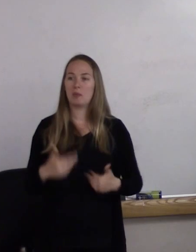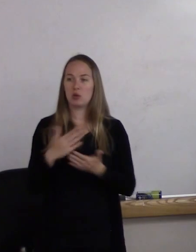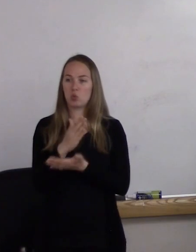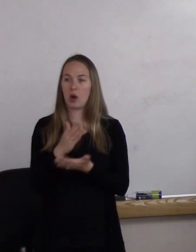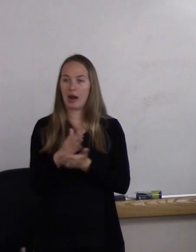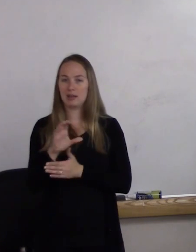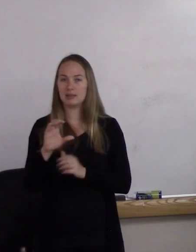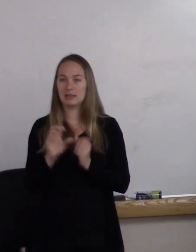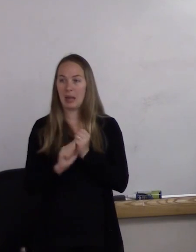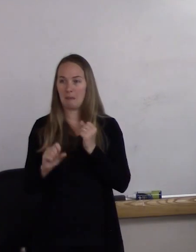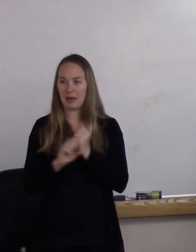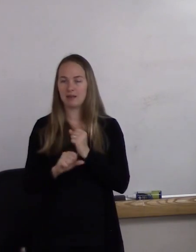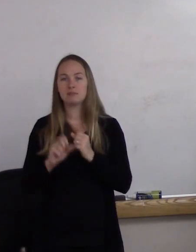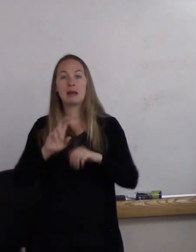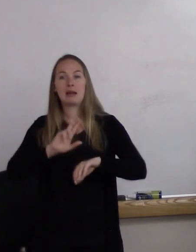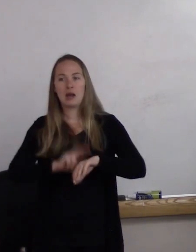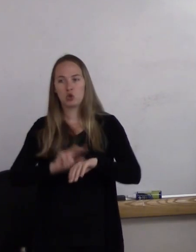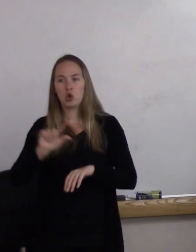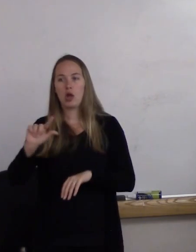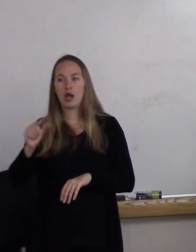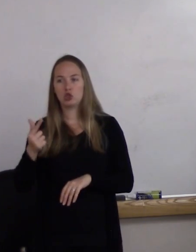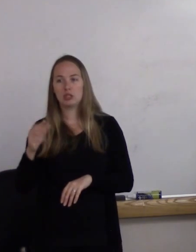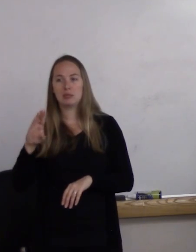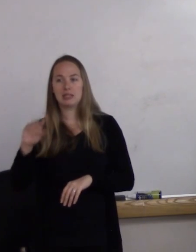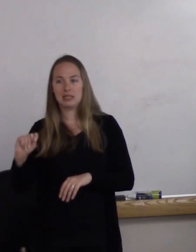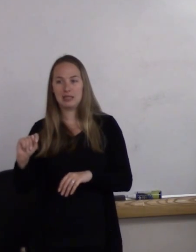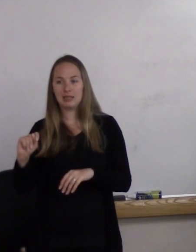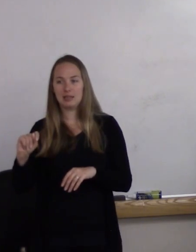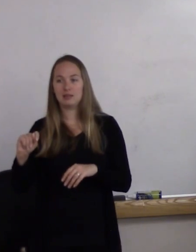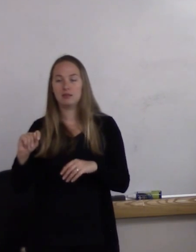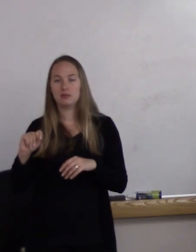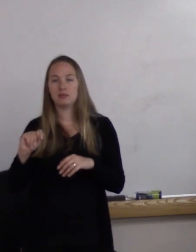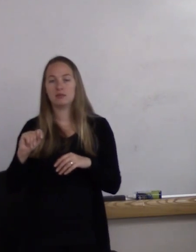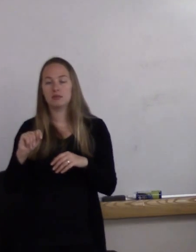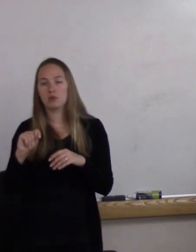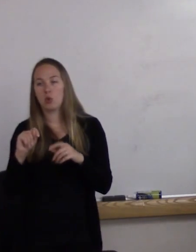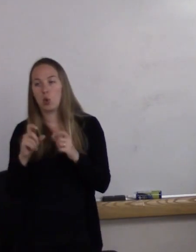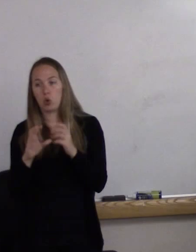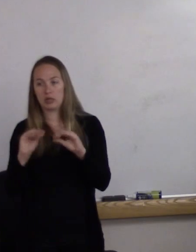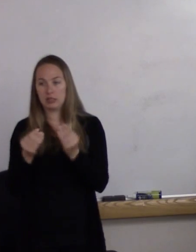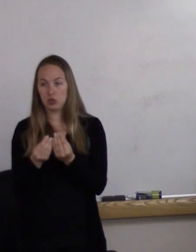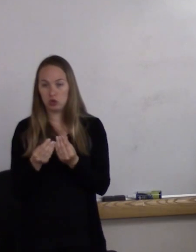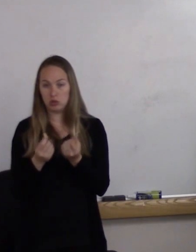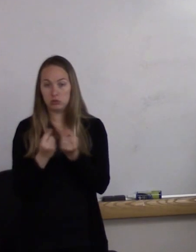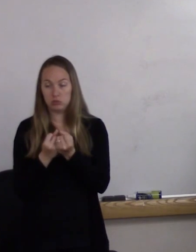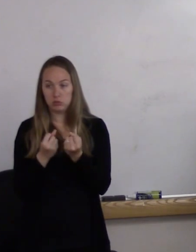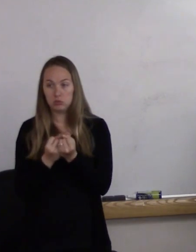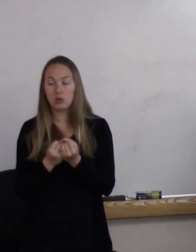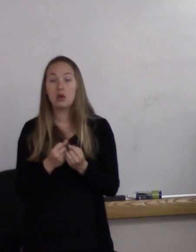which is a national LGBT advocacy organization. Some people also will use the pink triangle